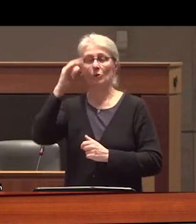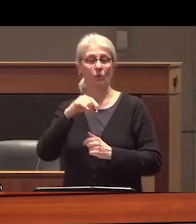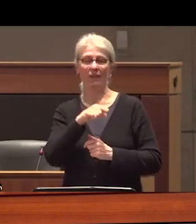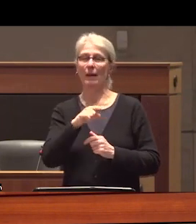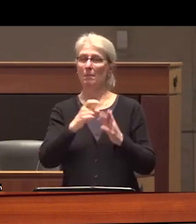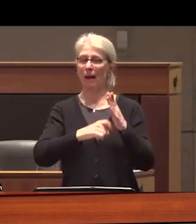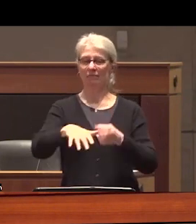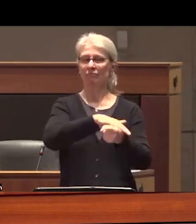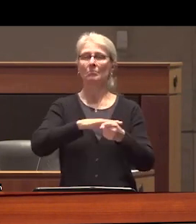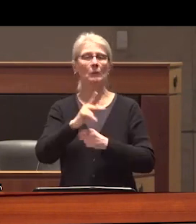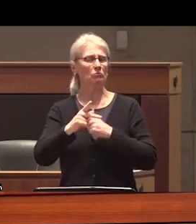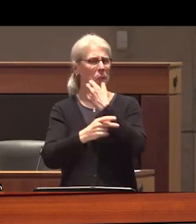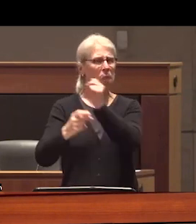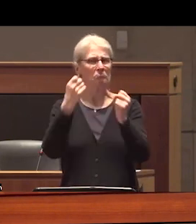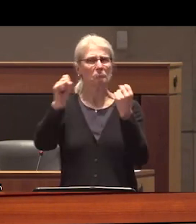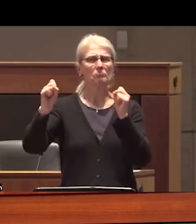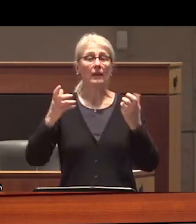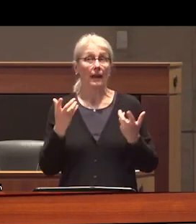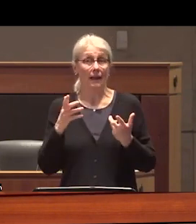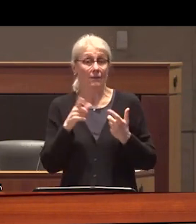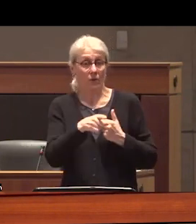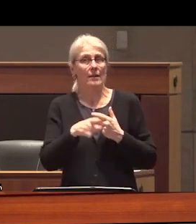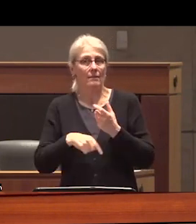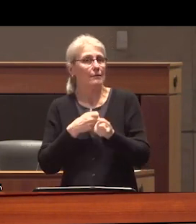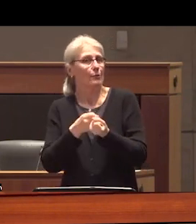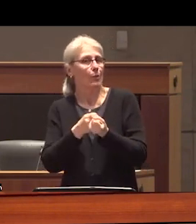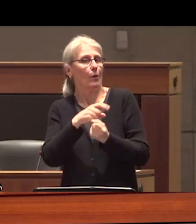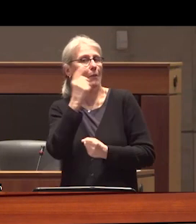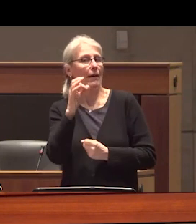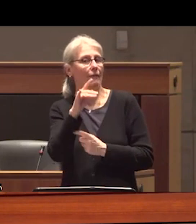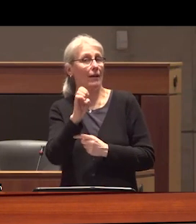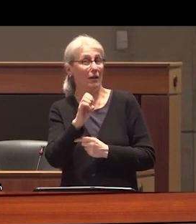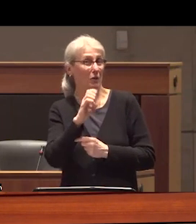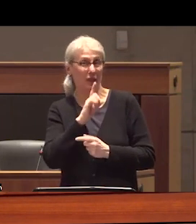site but that its virtually unconditional support for Blackfire was a disincentive for the company